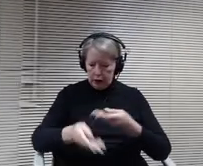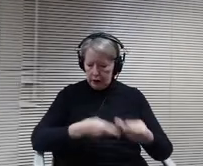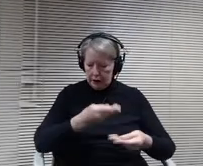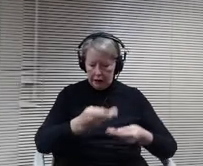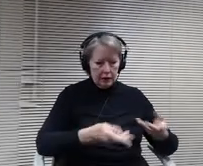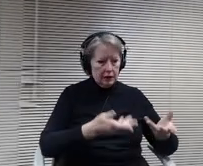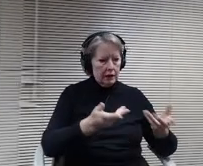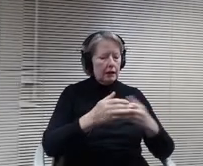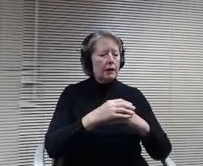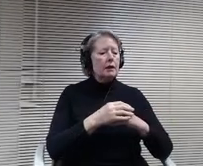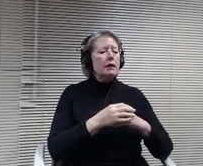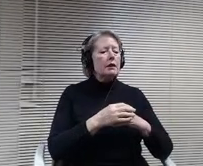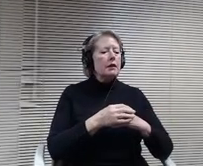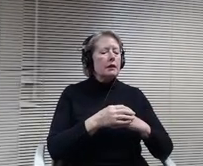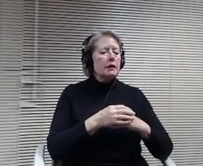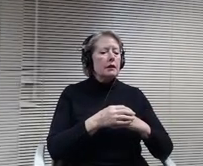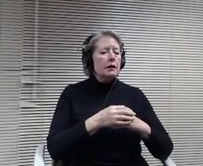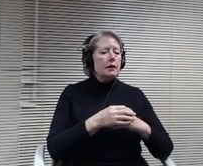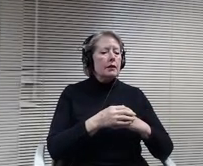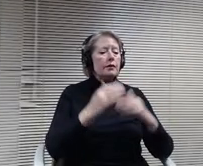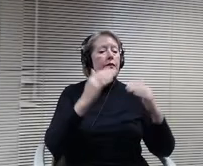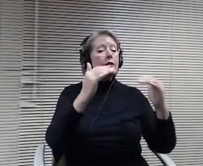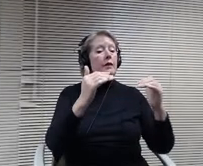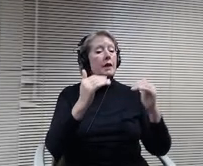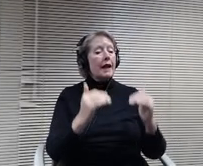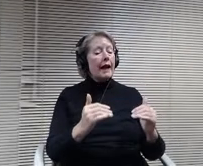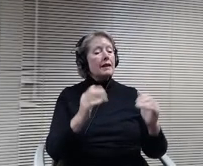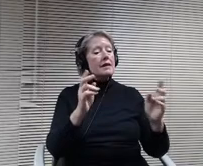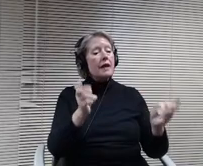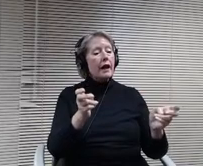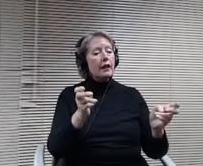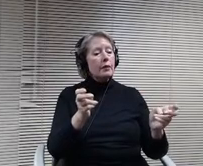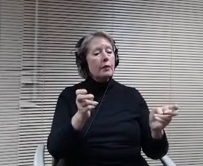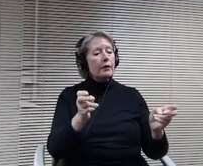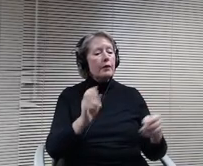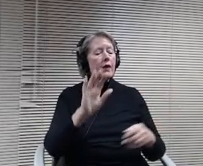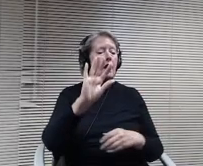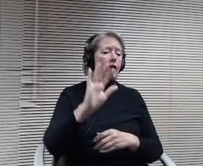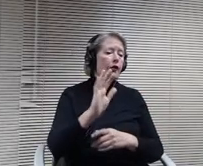Next agenda item is the 5th reading an adoption of goal. Two